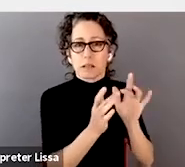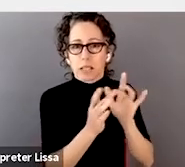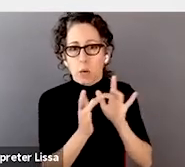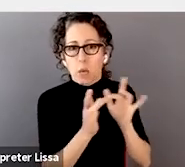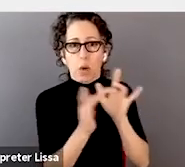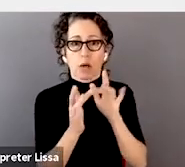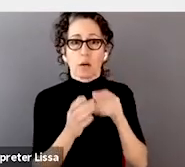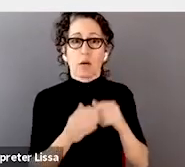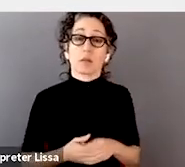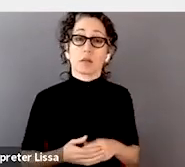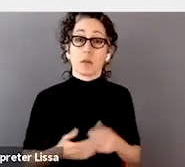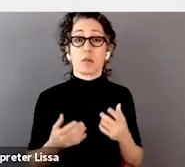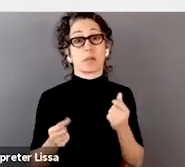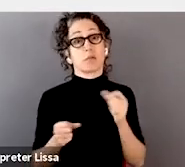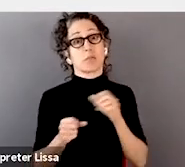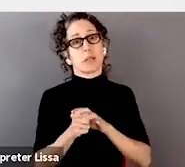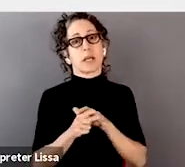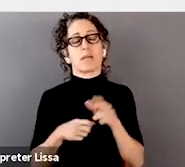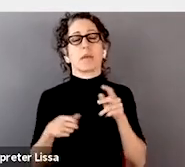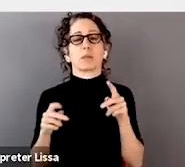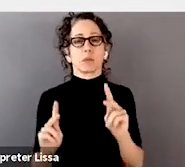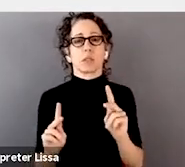there are plenty of opportunities, like Hilary said.